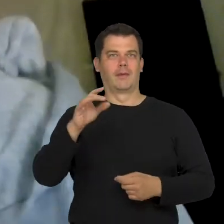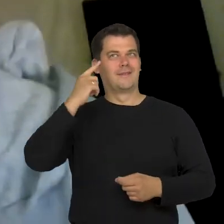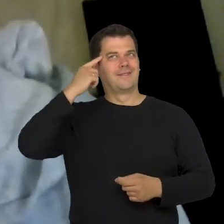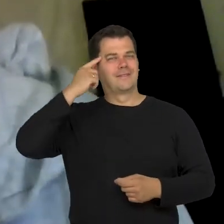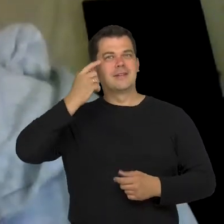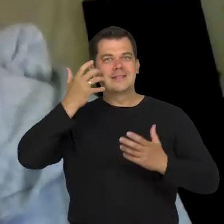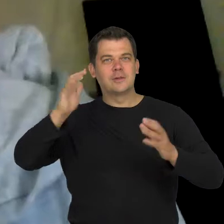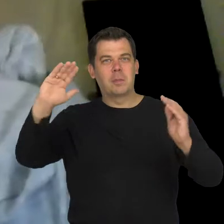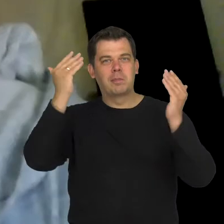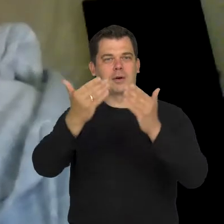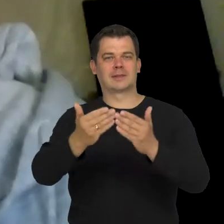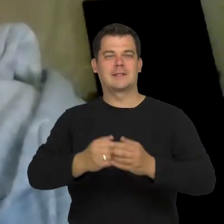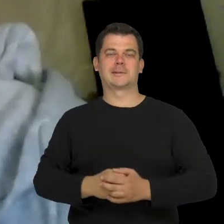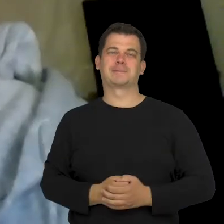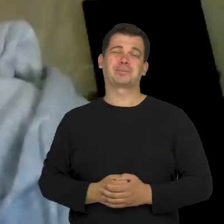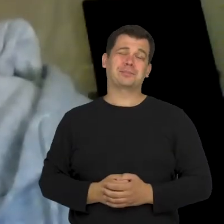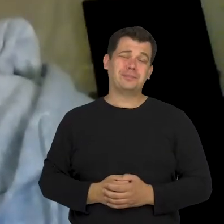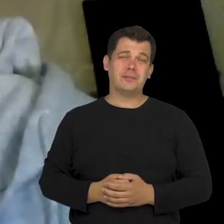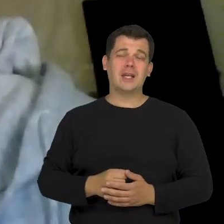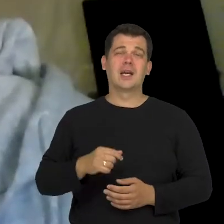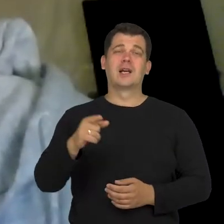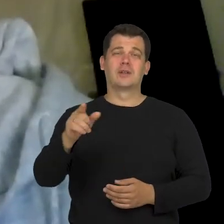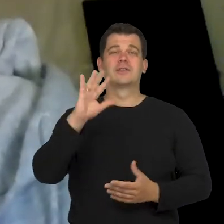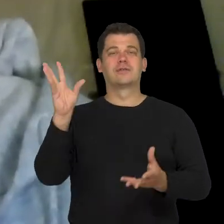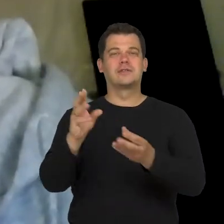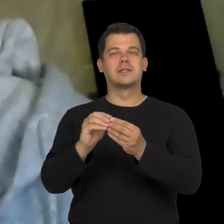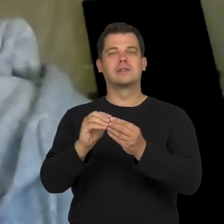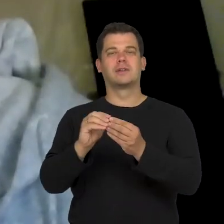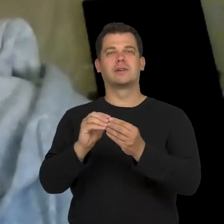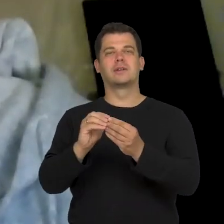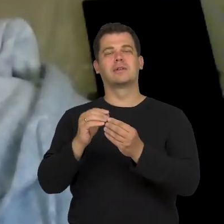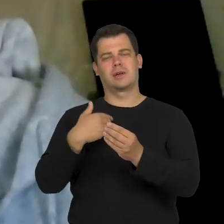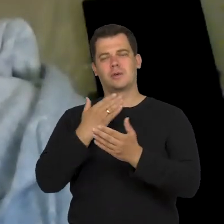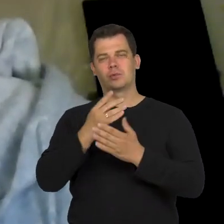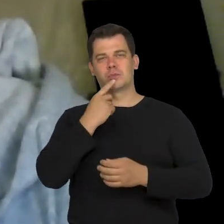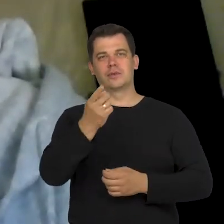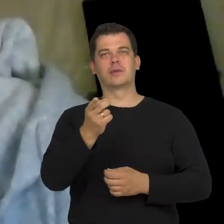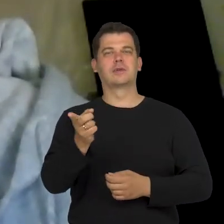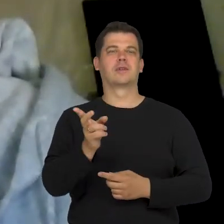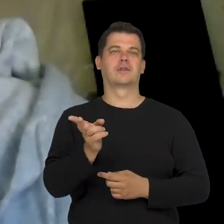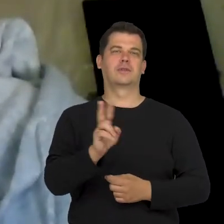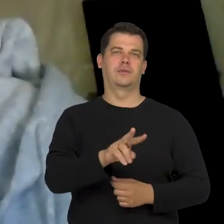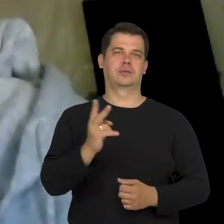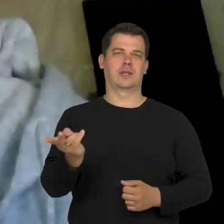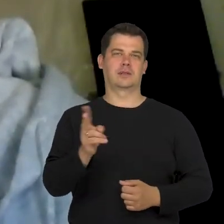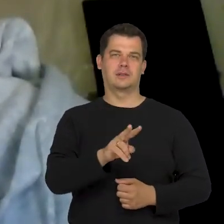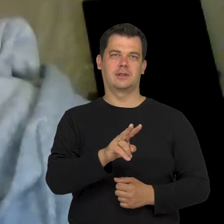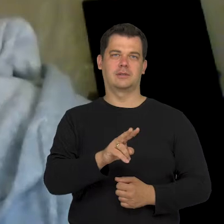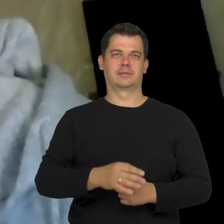Of course, this is as you said: ambiguous